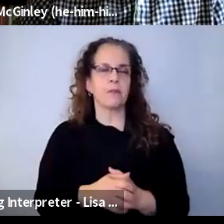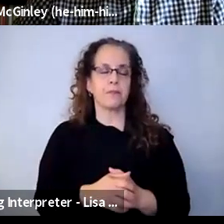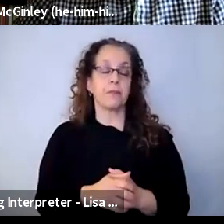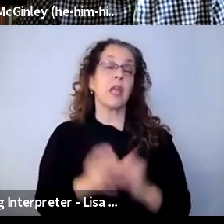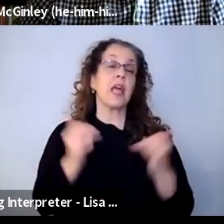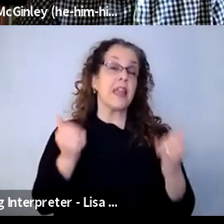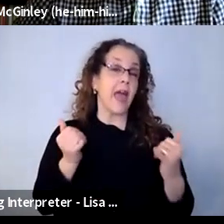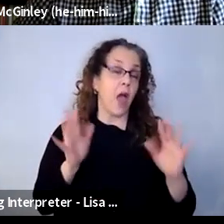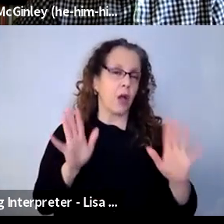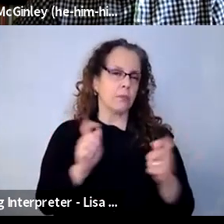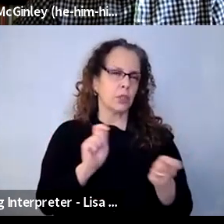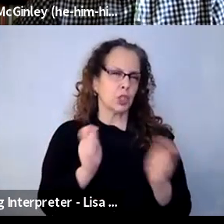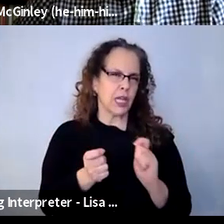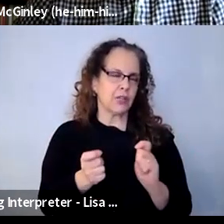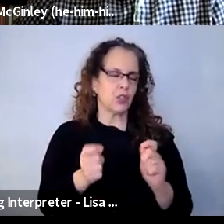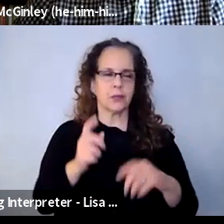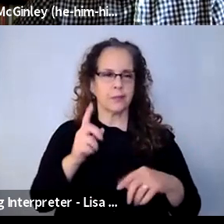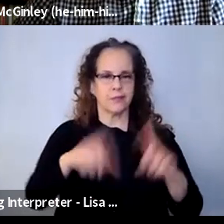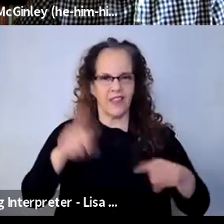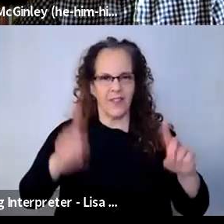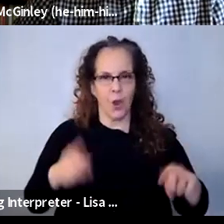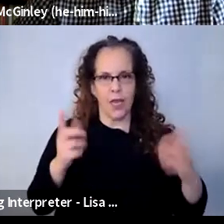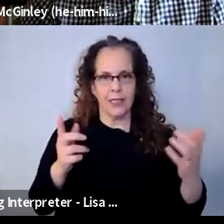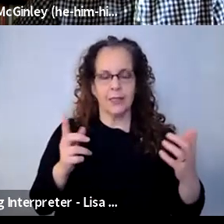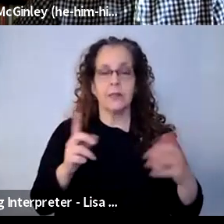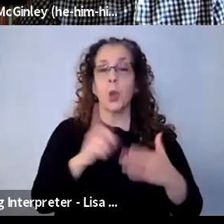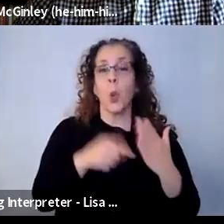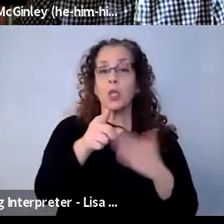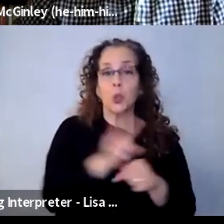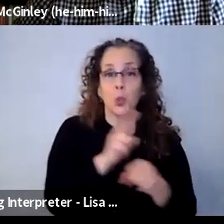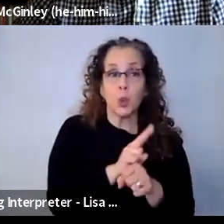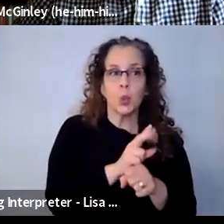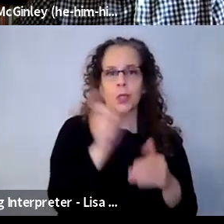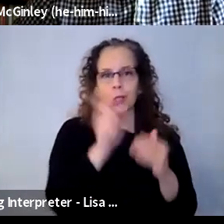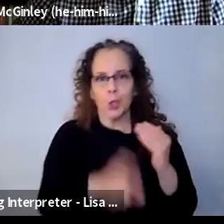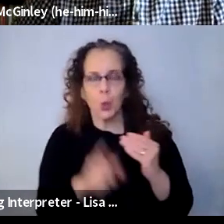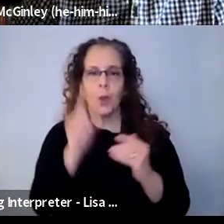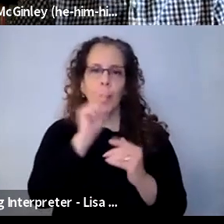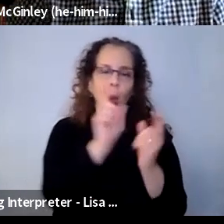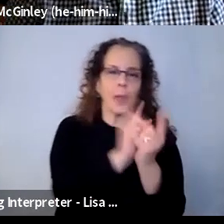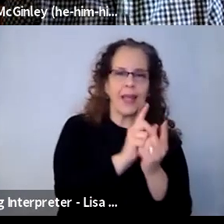random nuts and bolts questions. What platforms do you use? And do you have a favorite? I've heard some Zoom. I've heard some